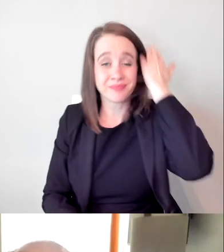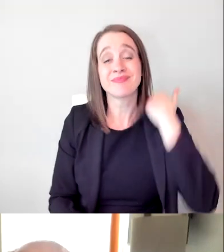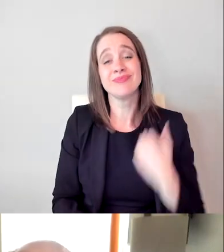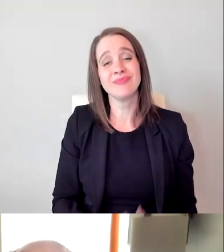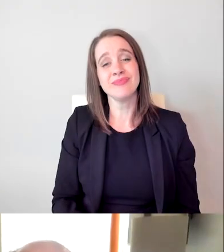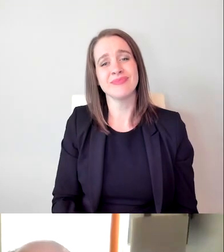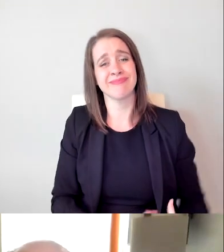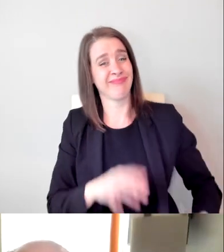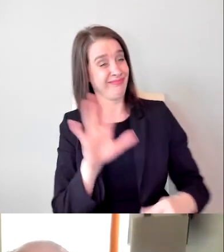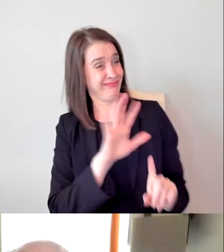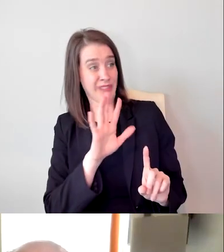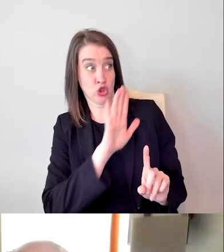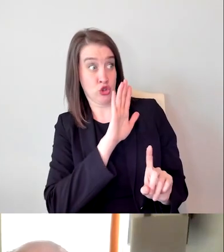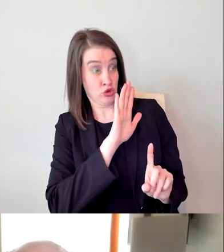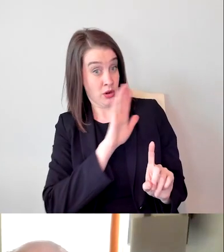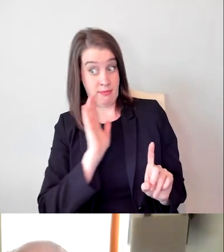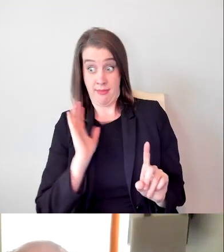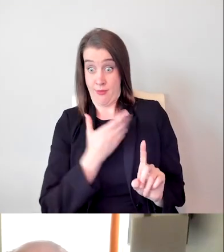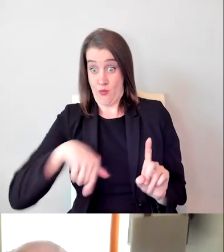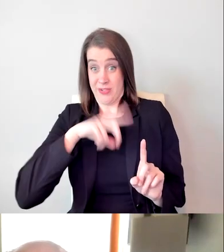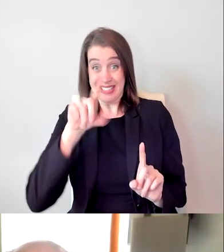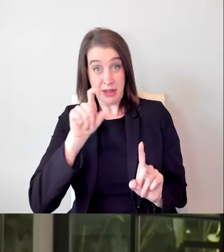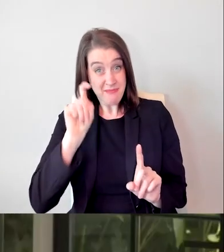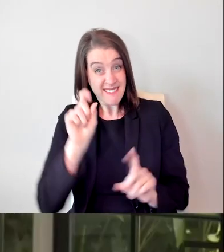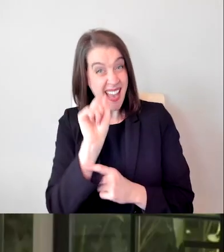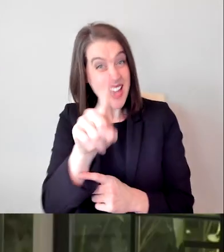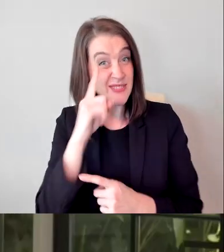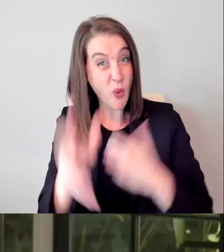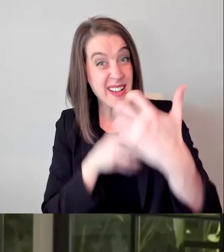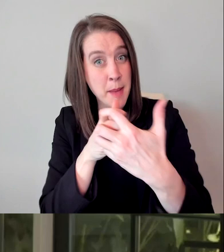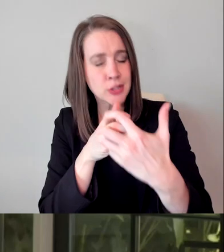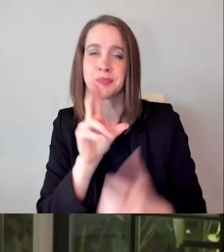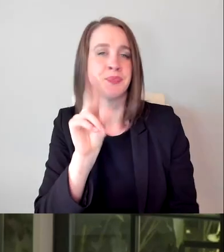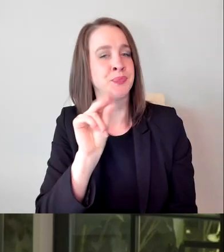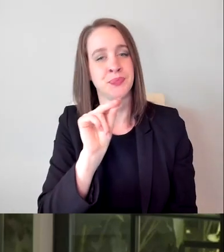to ask for accommodations. It should be part of the contract,